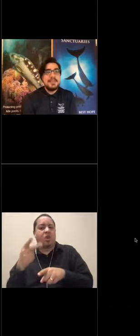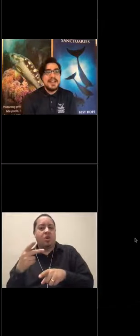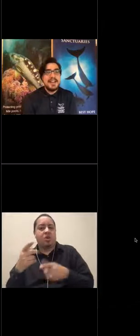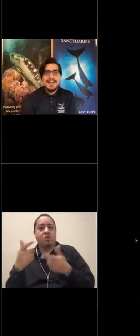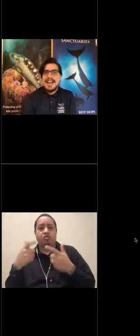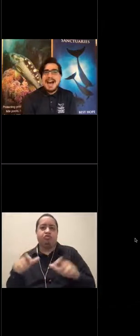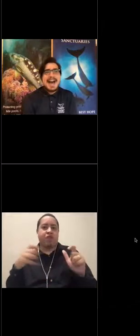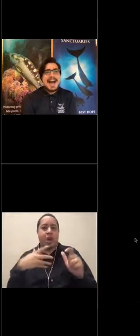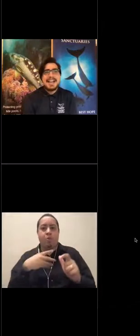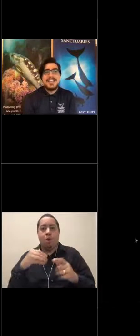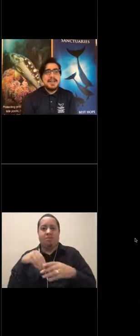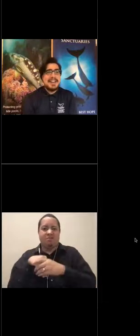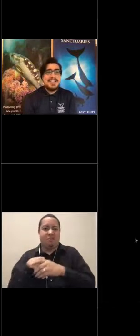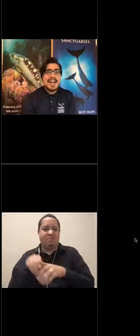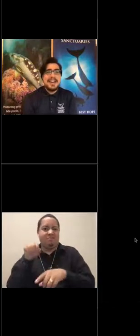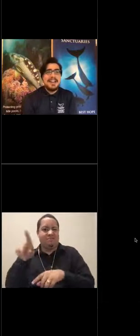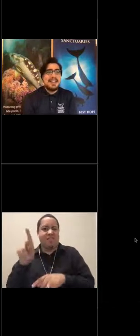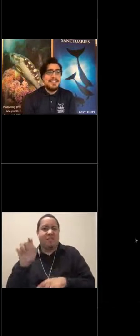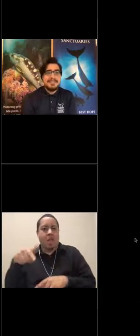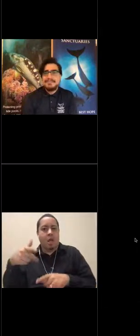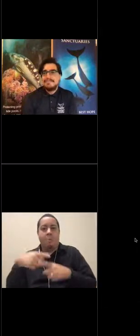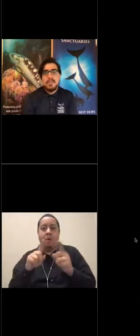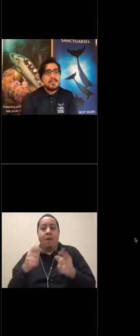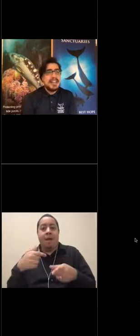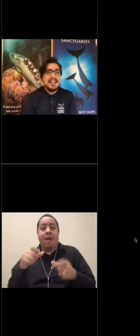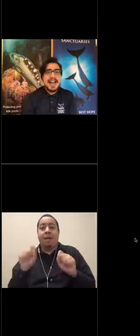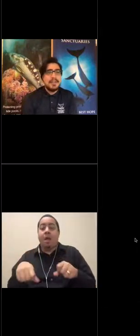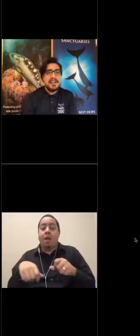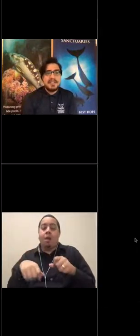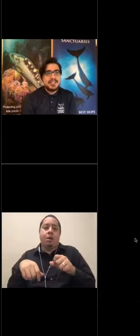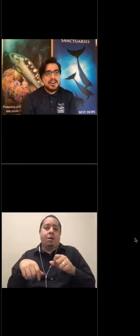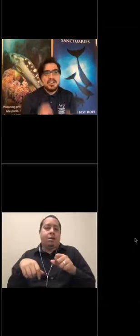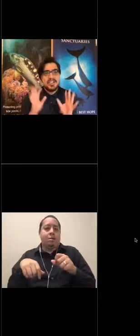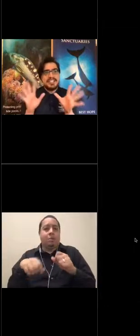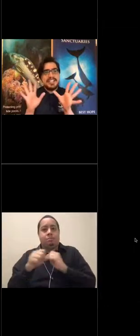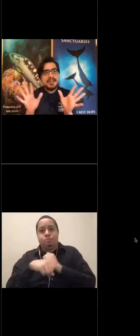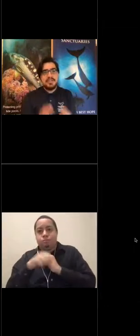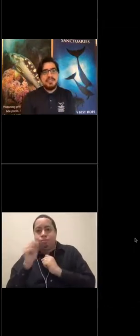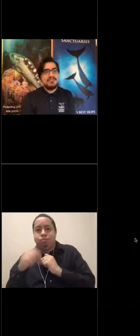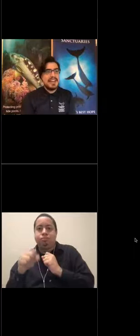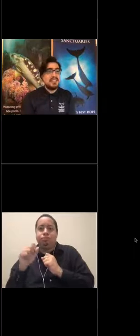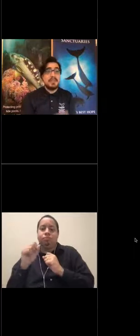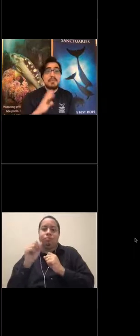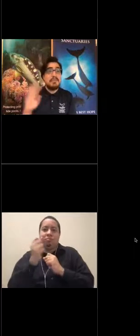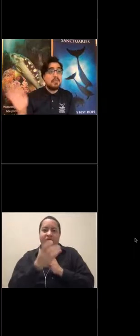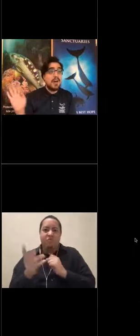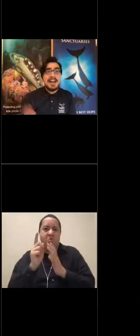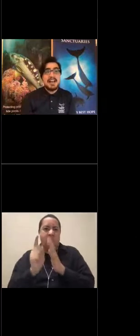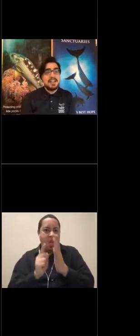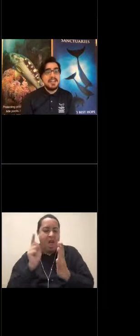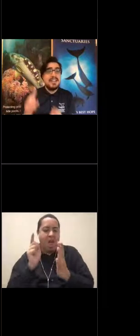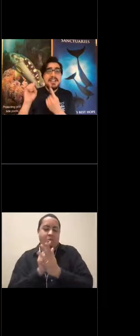but I could spend an entire multi-hour long lecture on just the animals you can find. So I'm going to broad it out here.